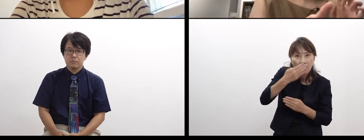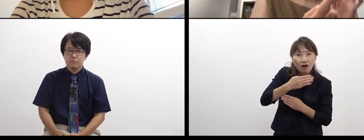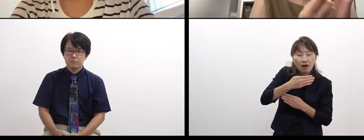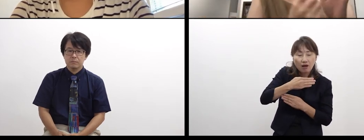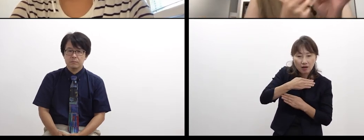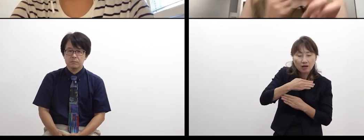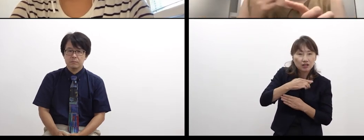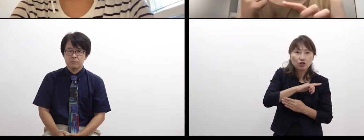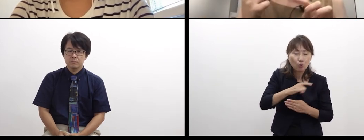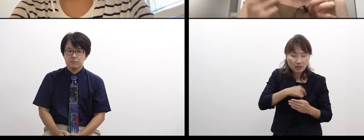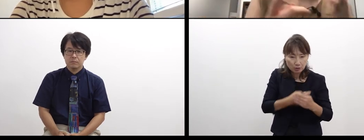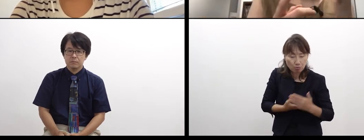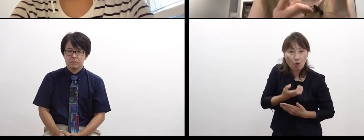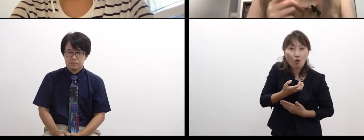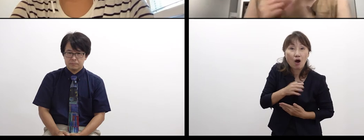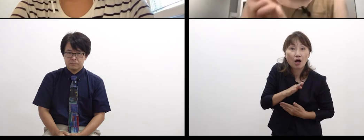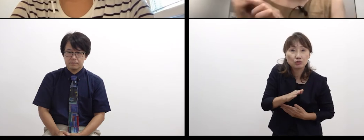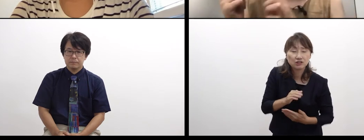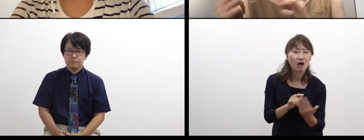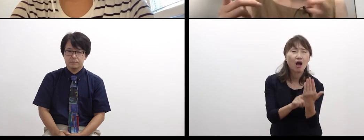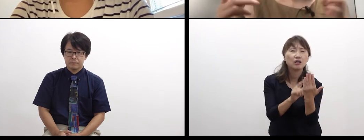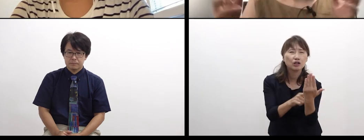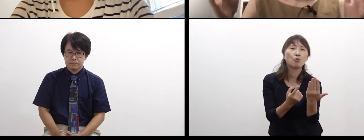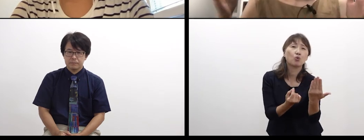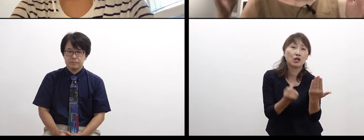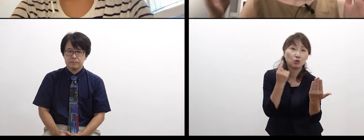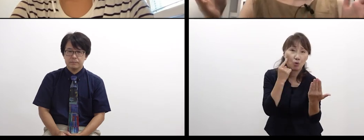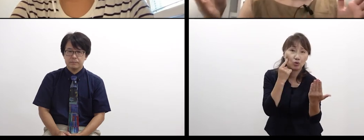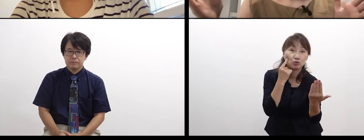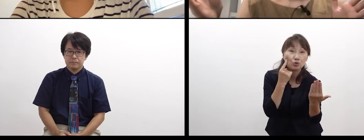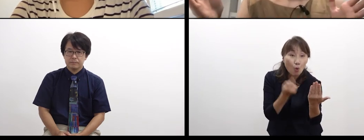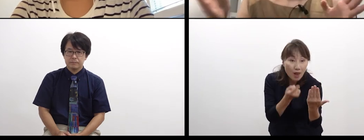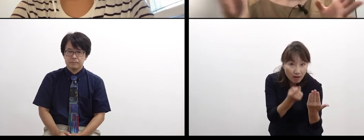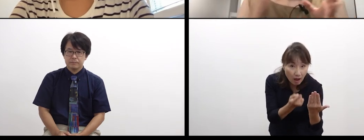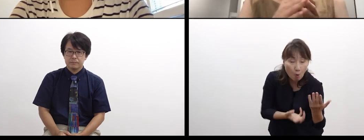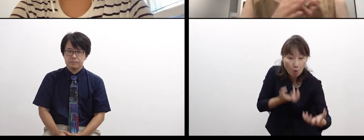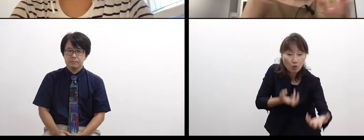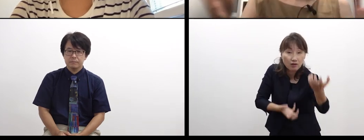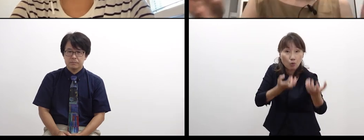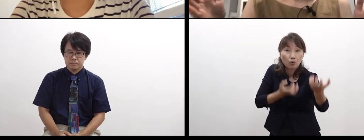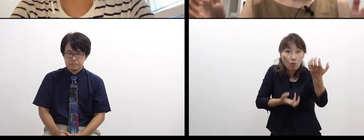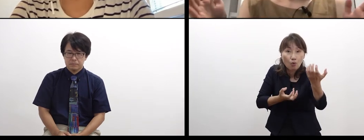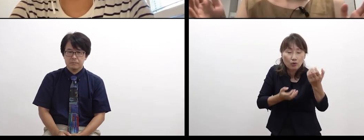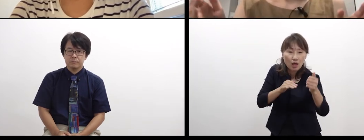will influence each other in many ways.